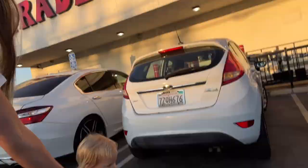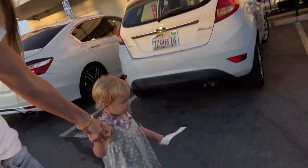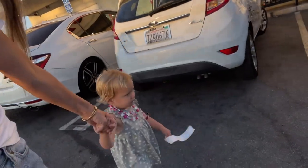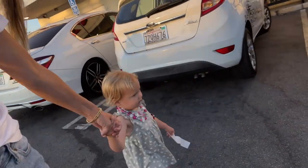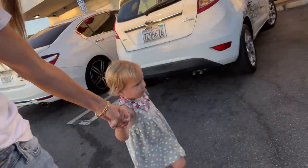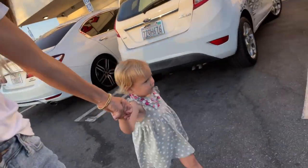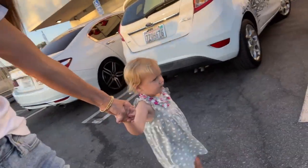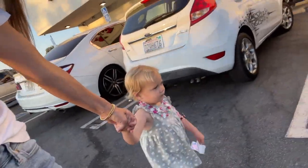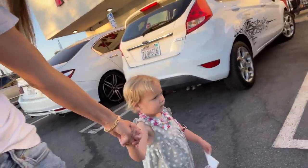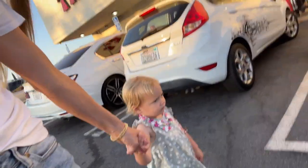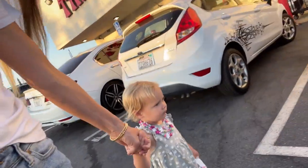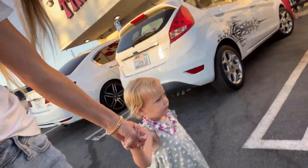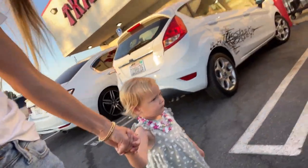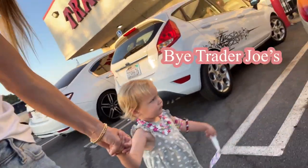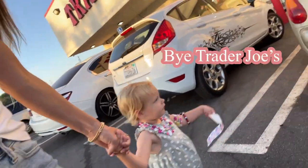Madi say bye Trader Joes